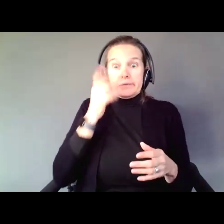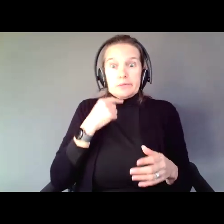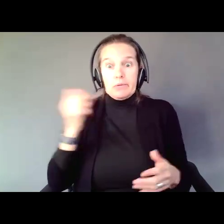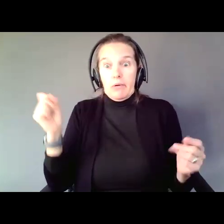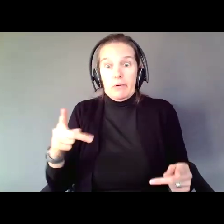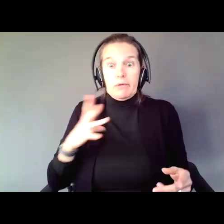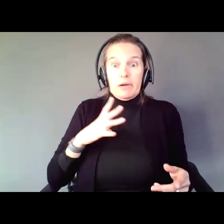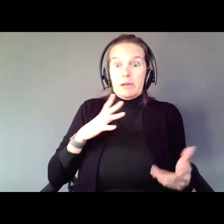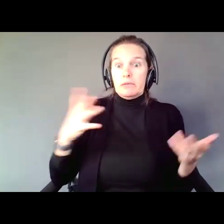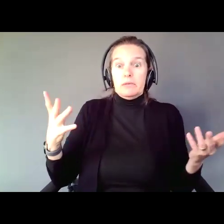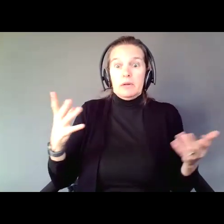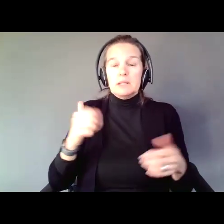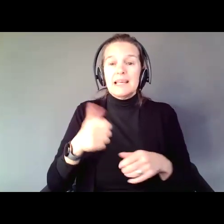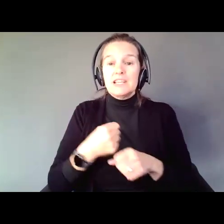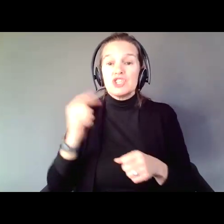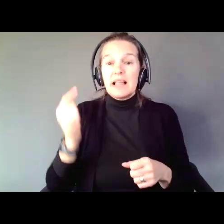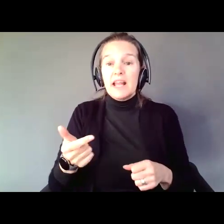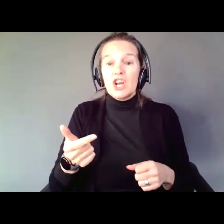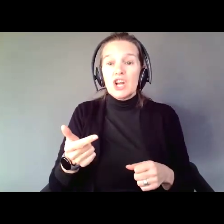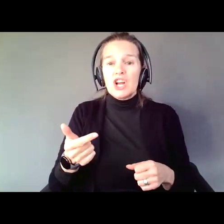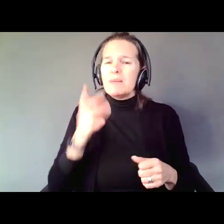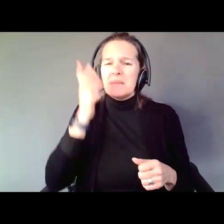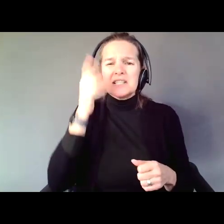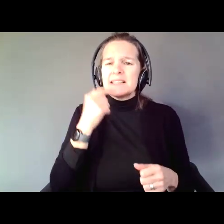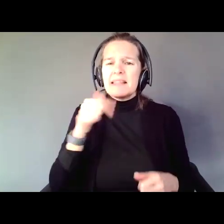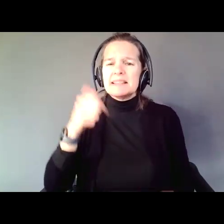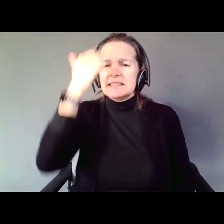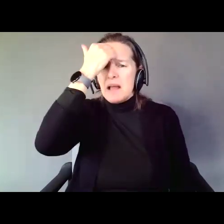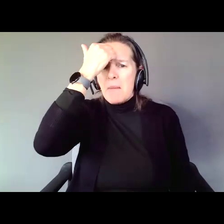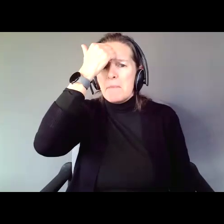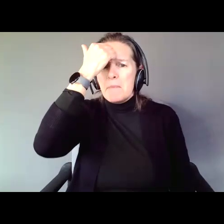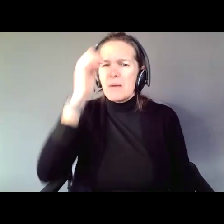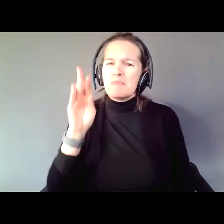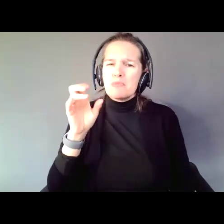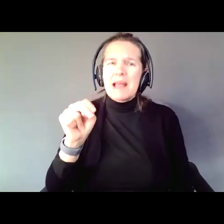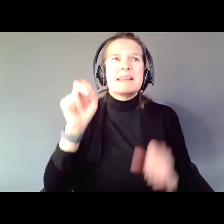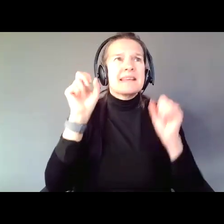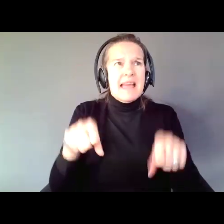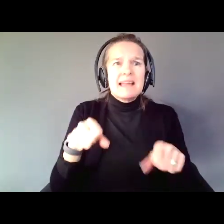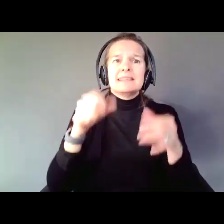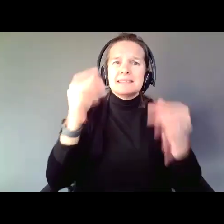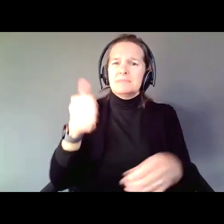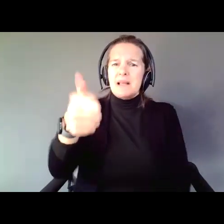About 10 years later, they said this is dumb. Ryan can make his own decisions and we may predecease him. And by the way that is a smart comment